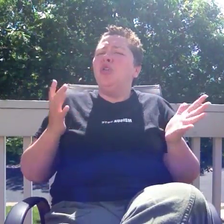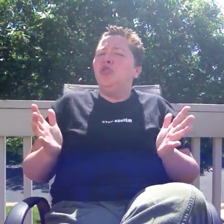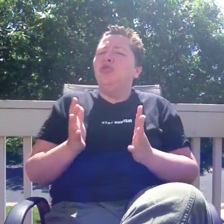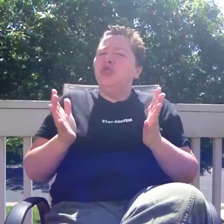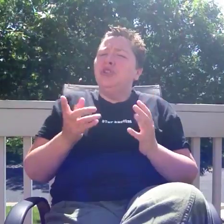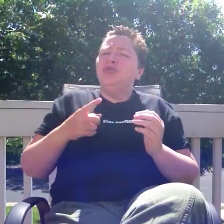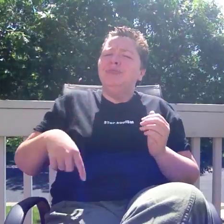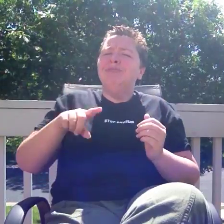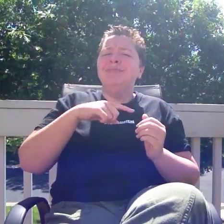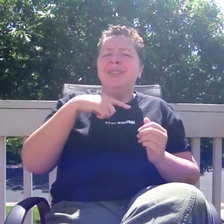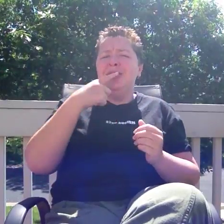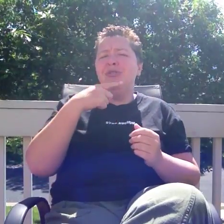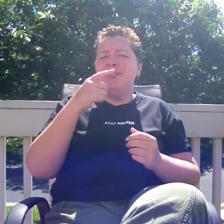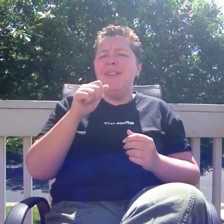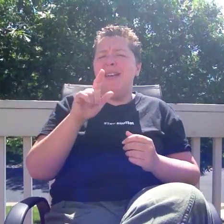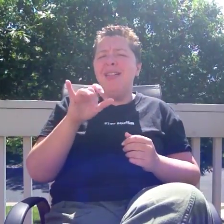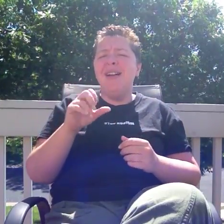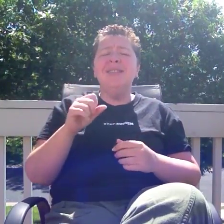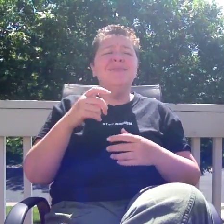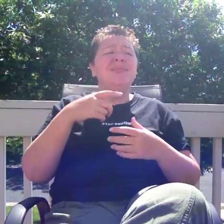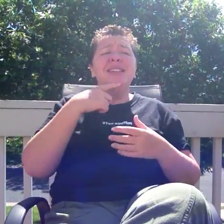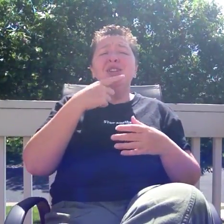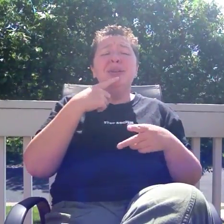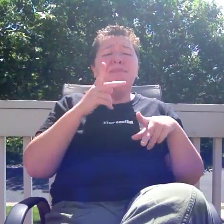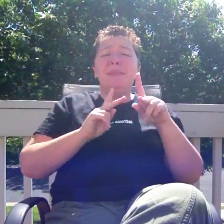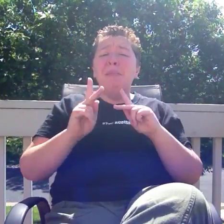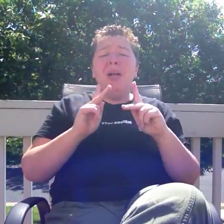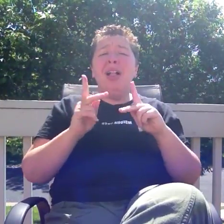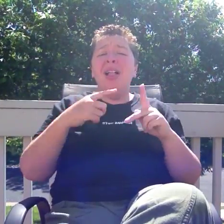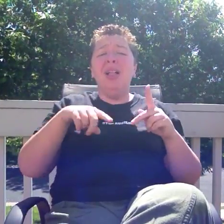We encourage hearing professionals working with D-E-A-F folks